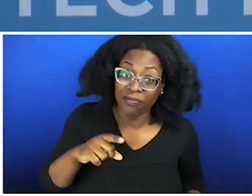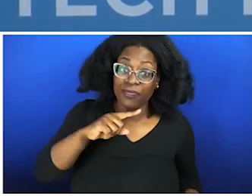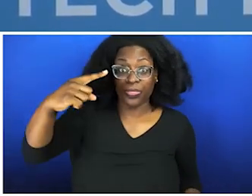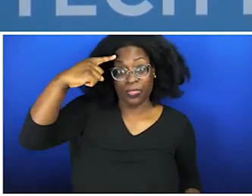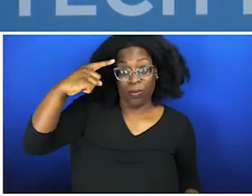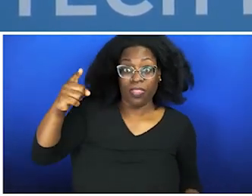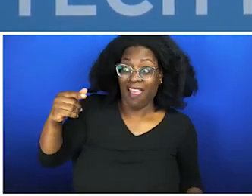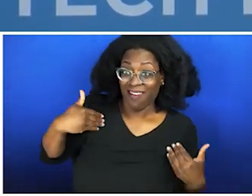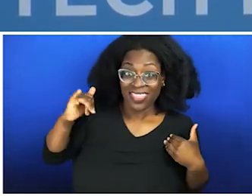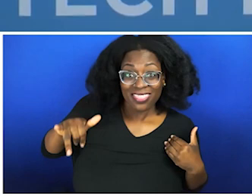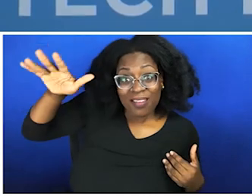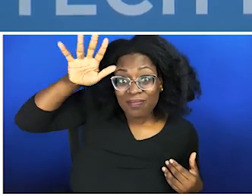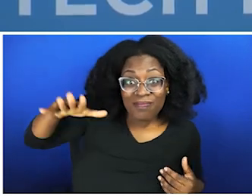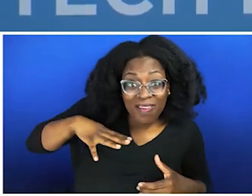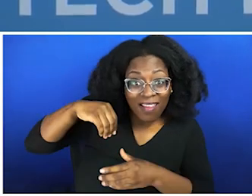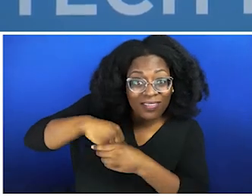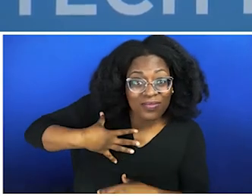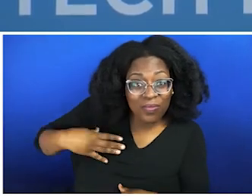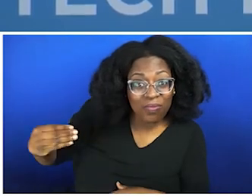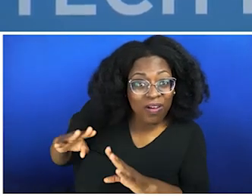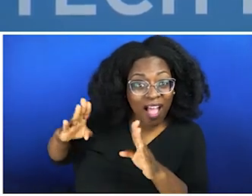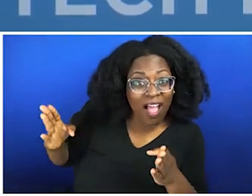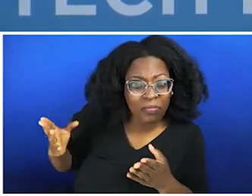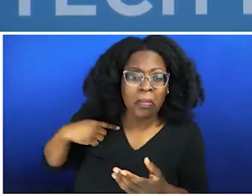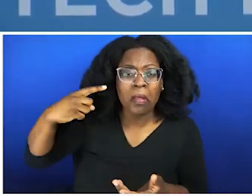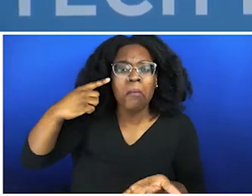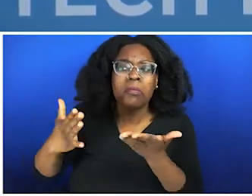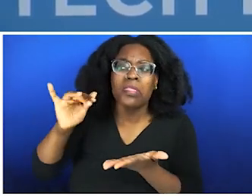Because I would have really thought that having this man in office would have really kind